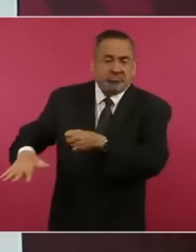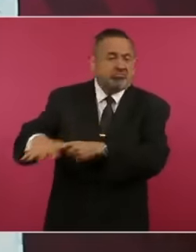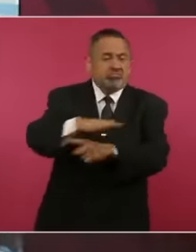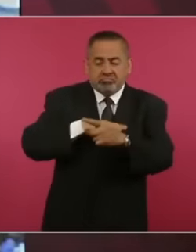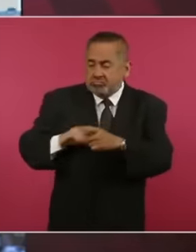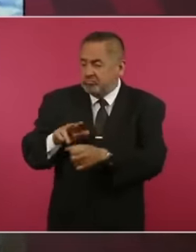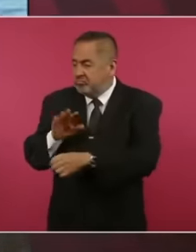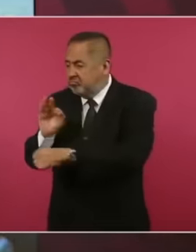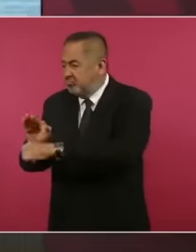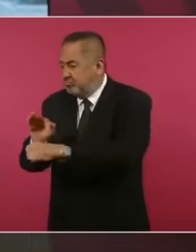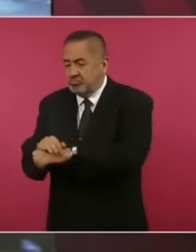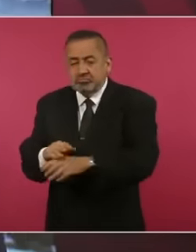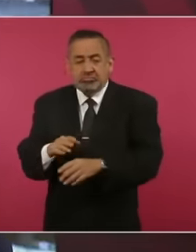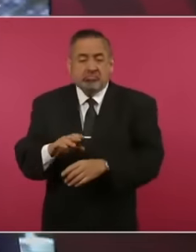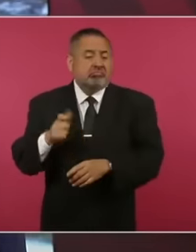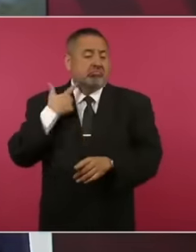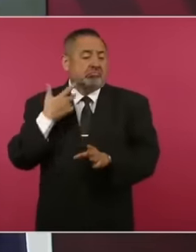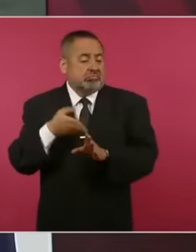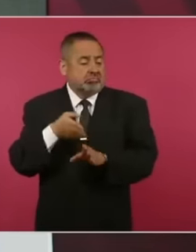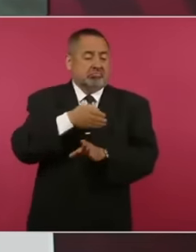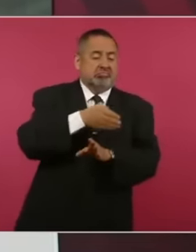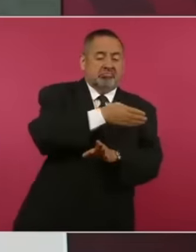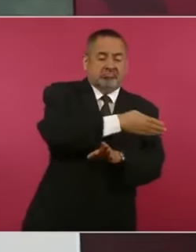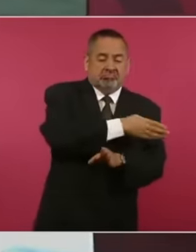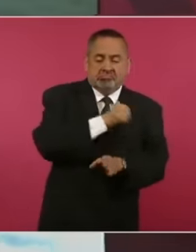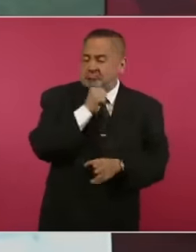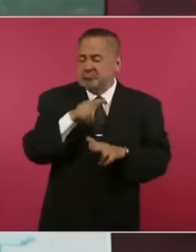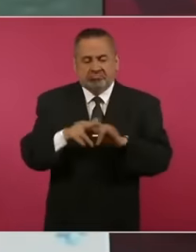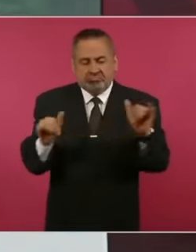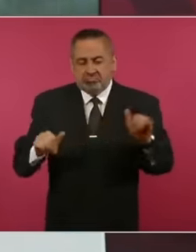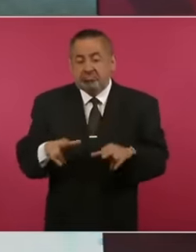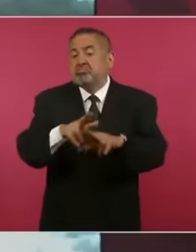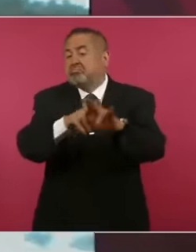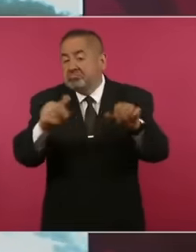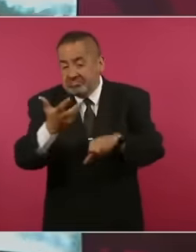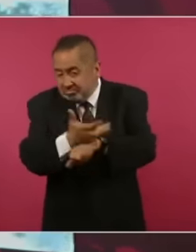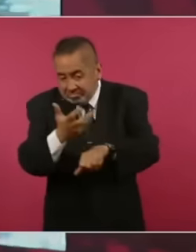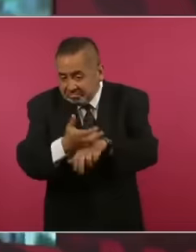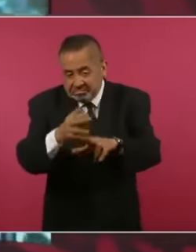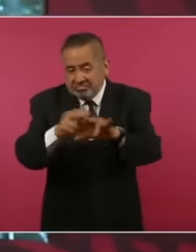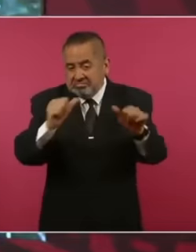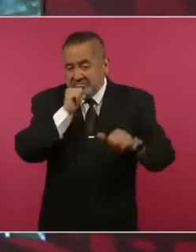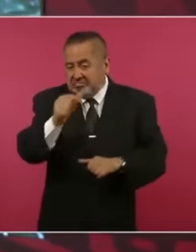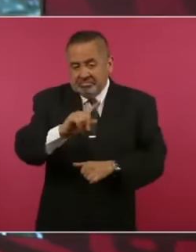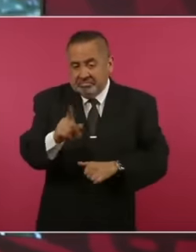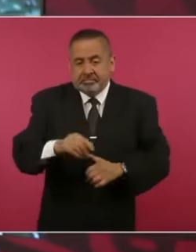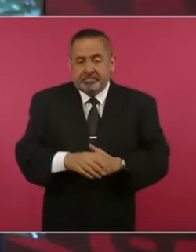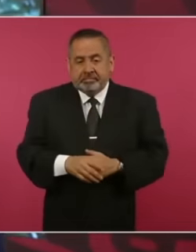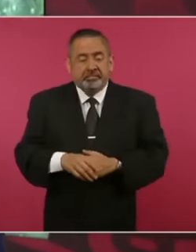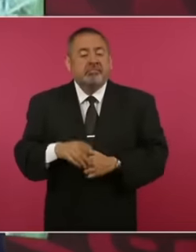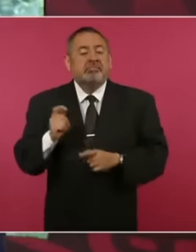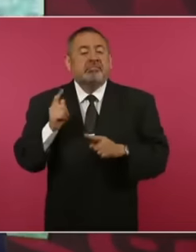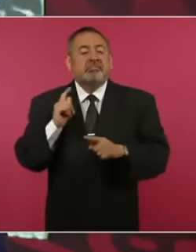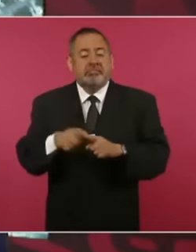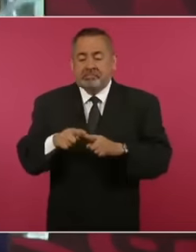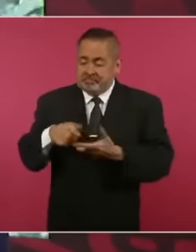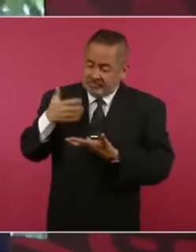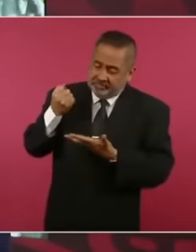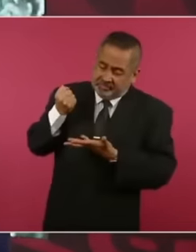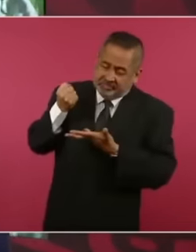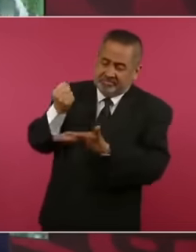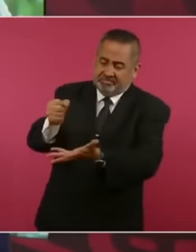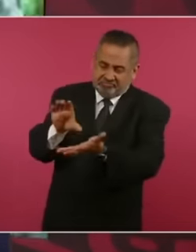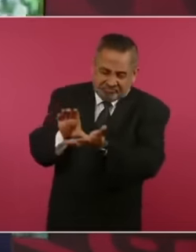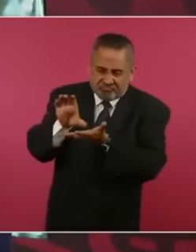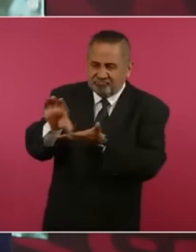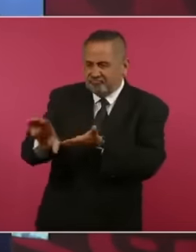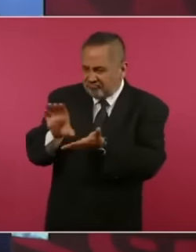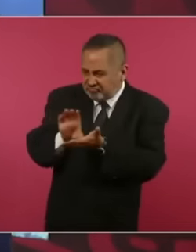There is no government or the United States that allocates so much budget